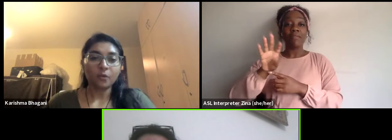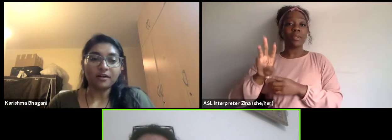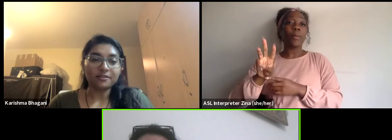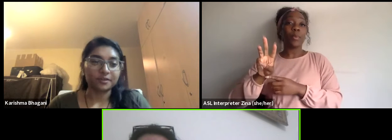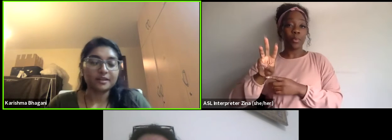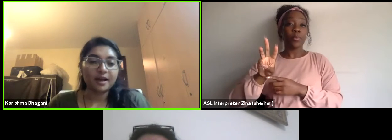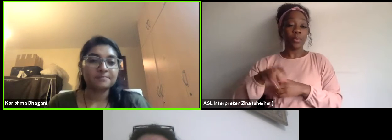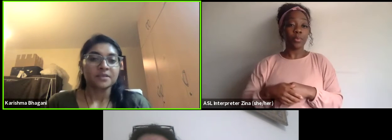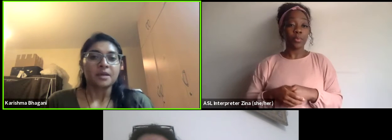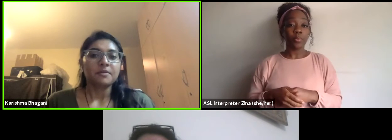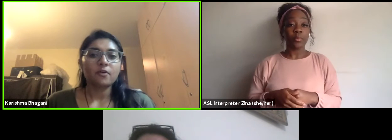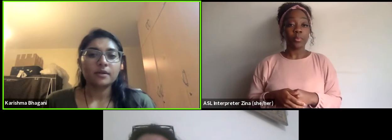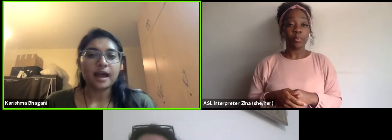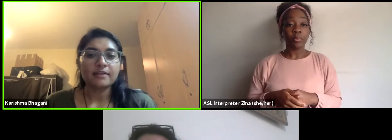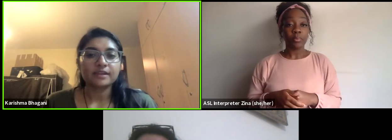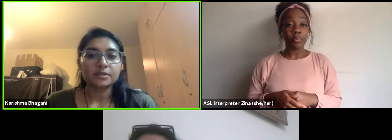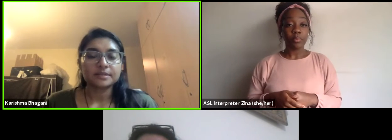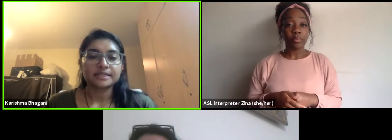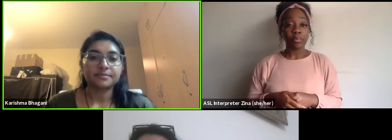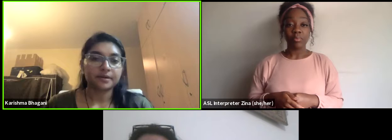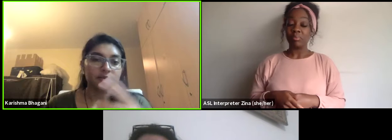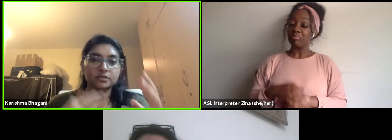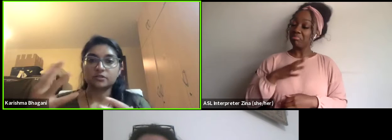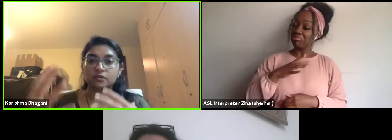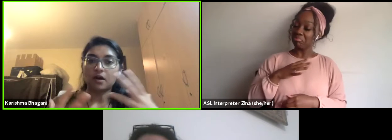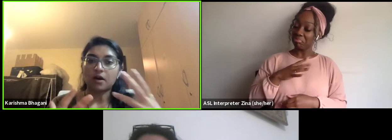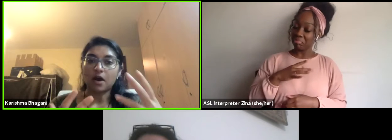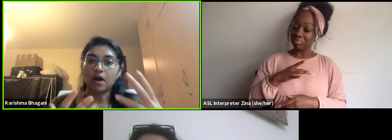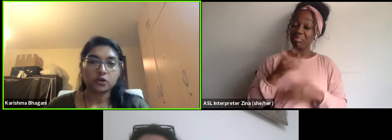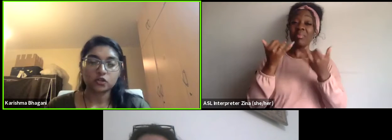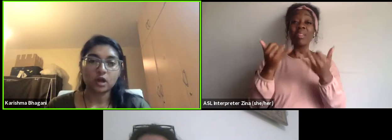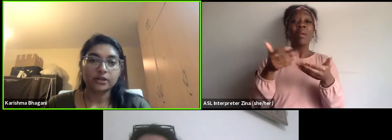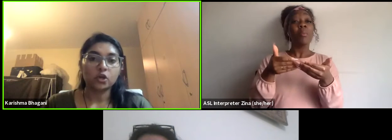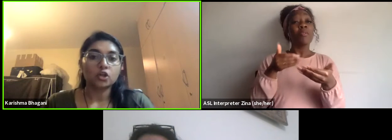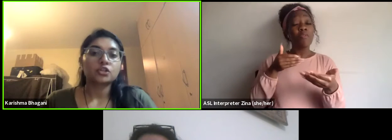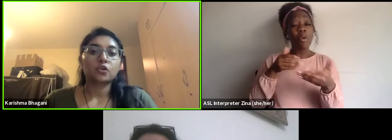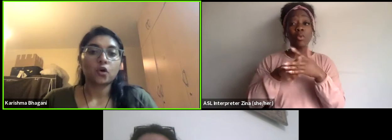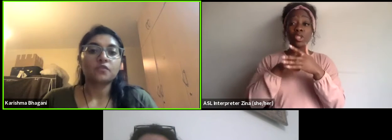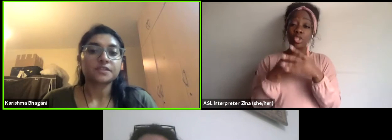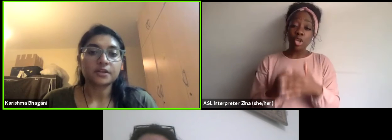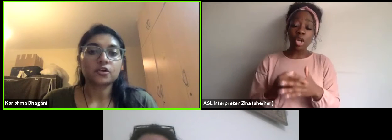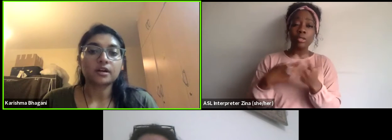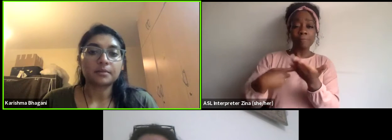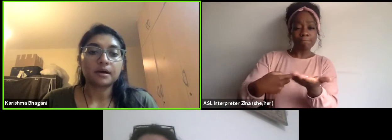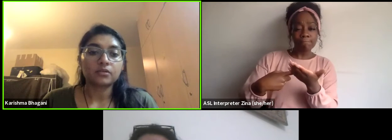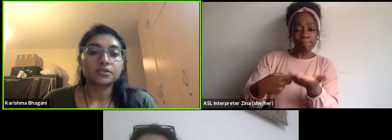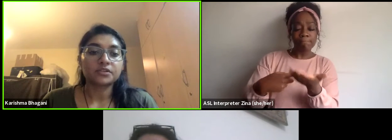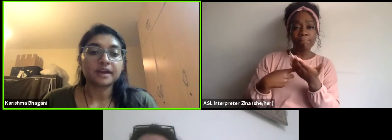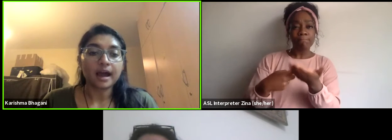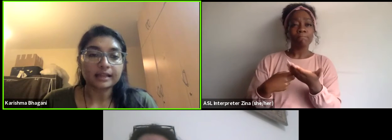Wonderful, before we dive a little bit deeper into sort of our ideological conversation about the arts